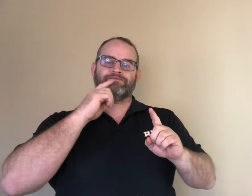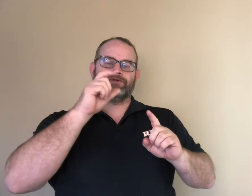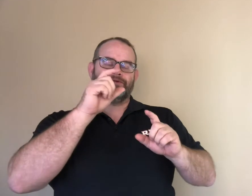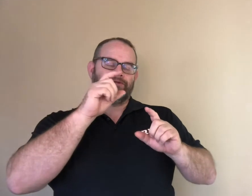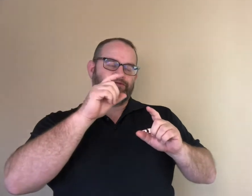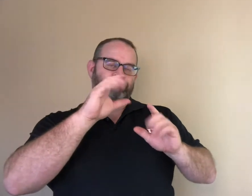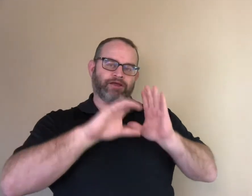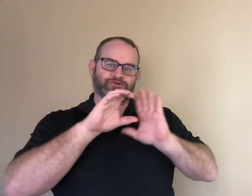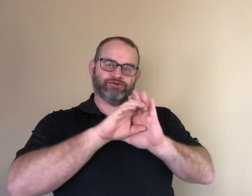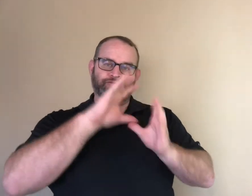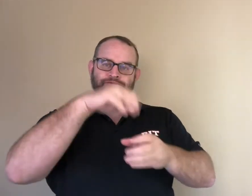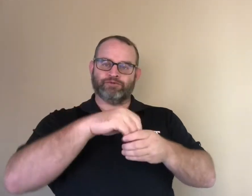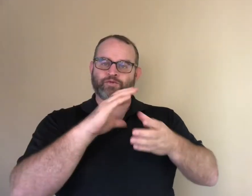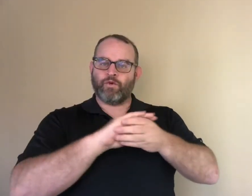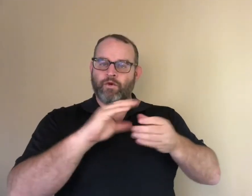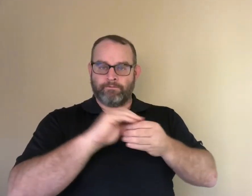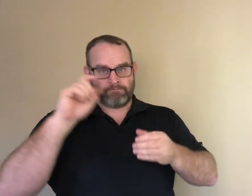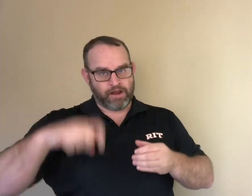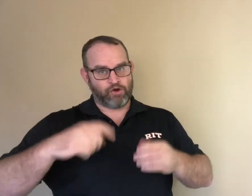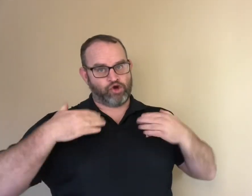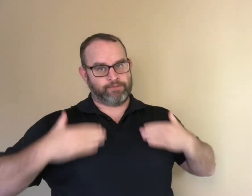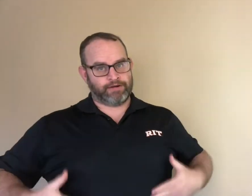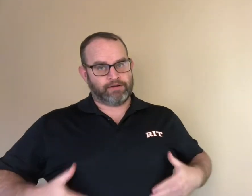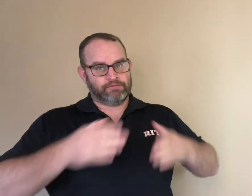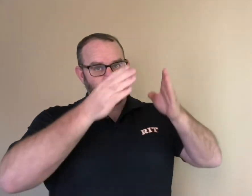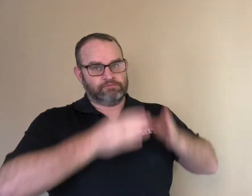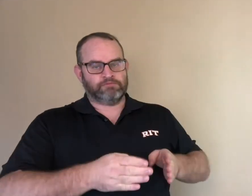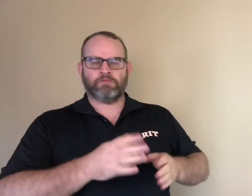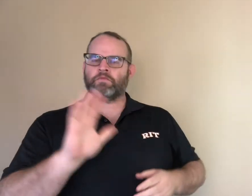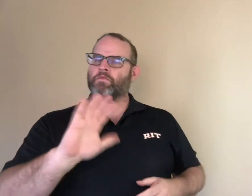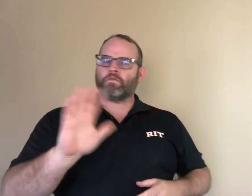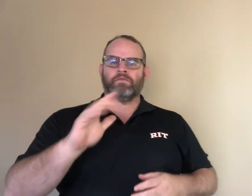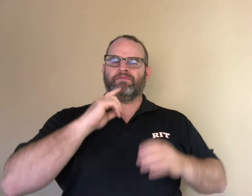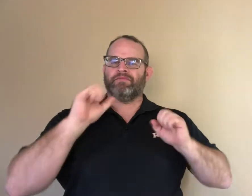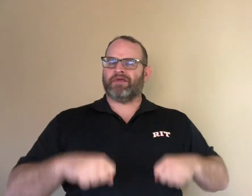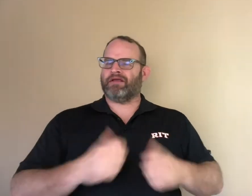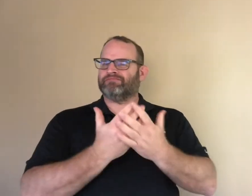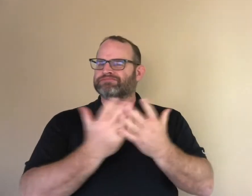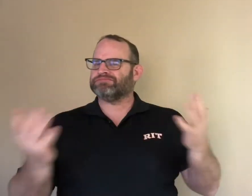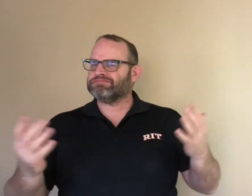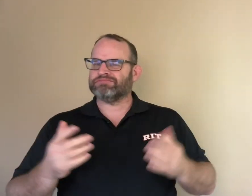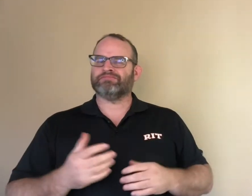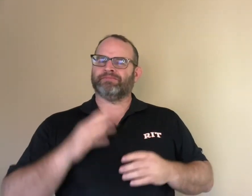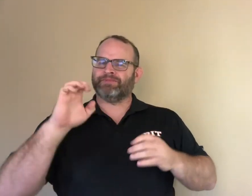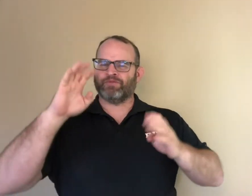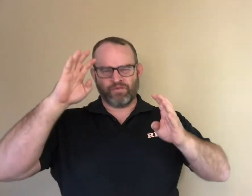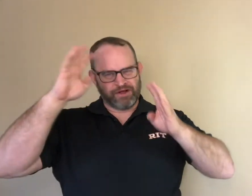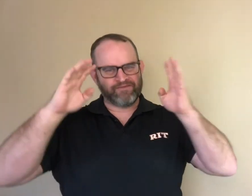Now, about using deaf characters in a story, they do not need to be human only. Deaf characters can be anything. Be creative how to incorporate deaf experience in stories,